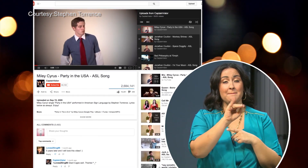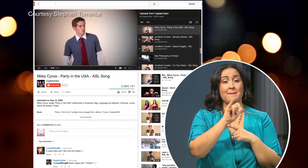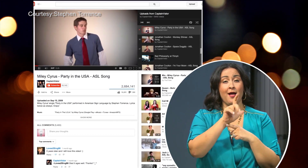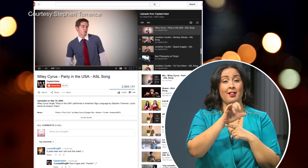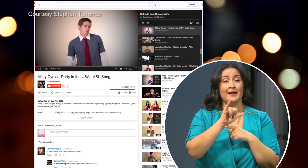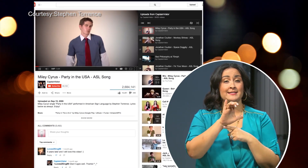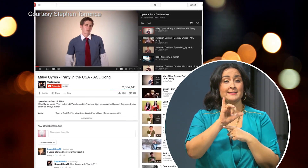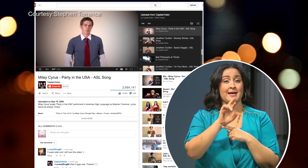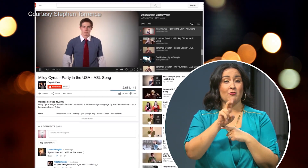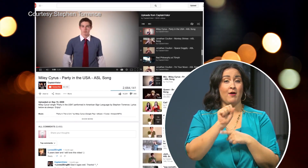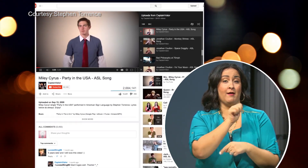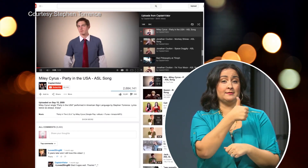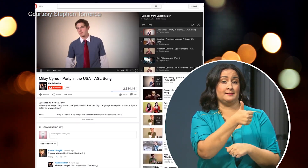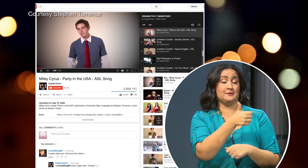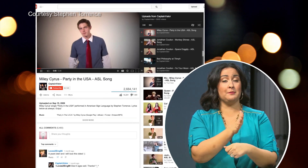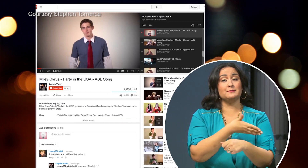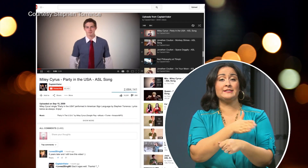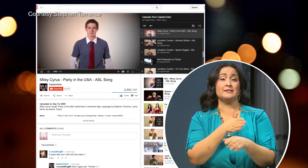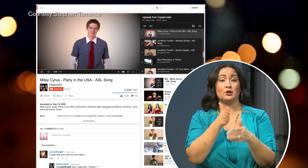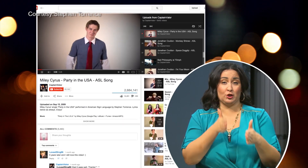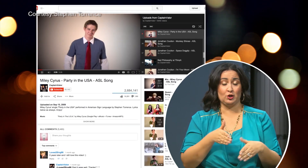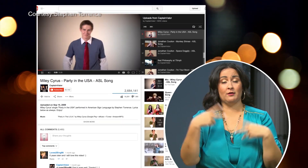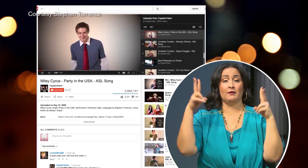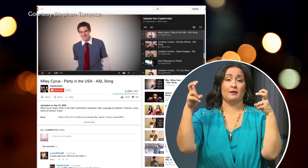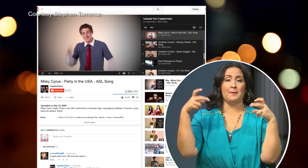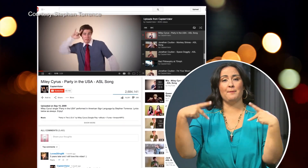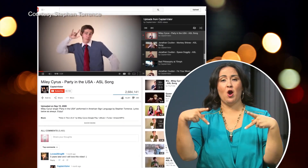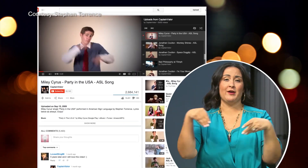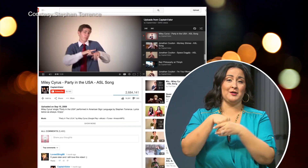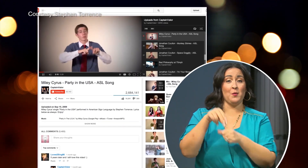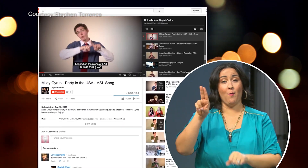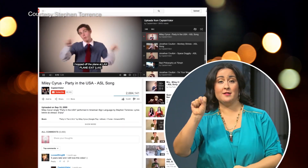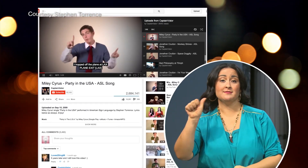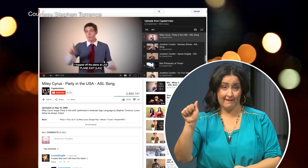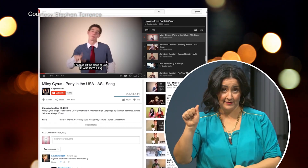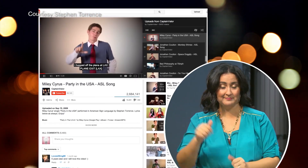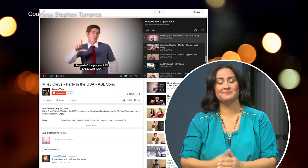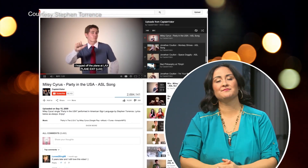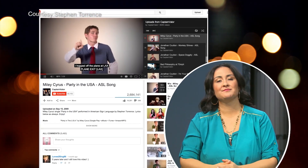years back to Miley Cyrus’ Party in the USA.